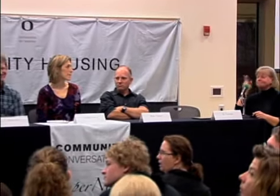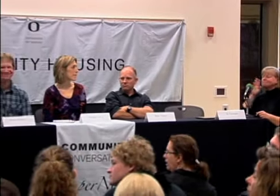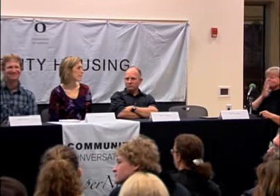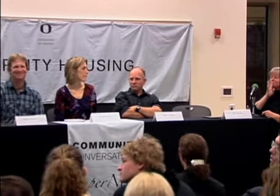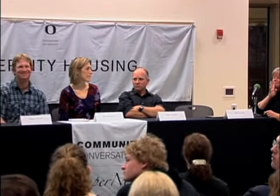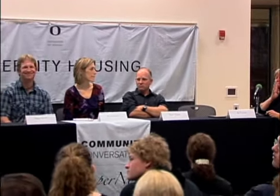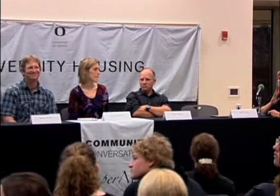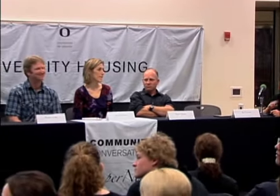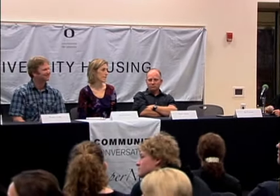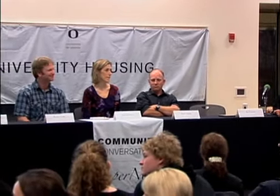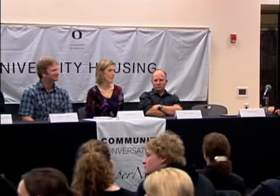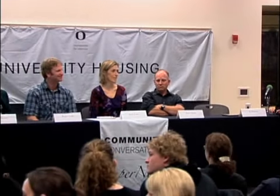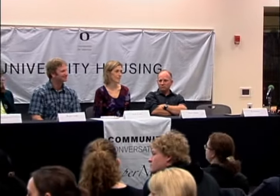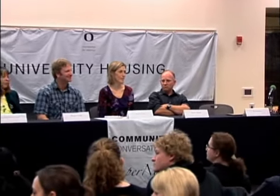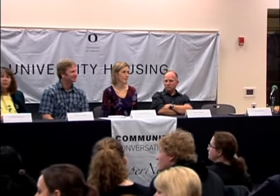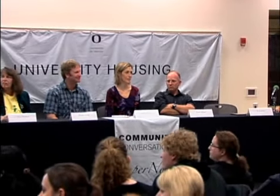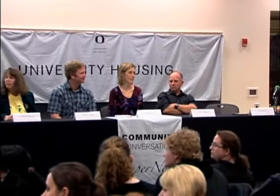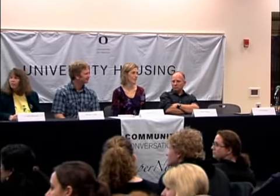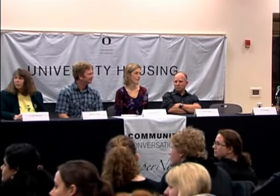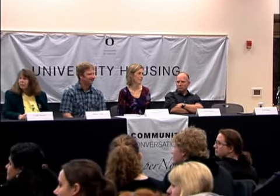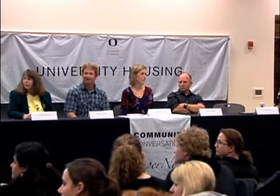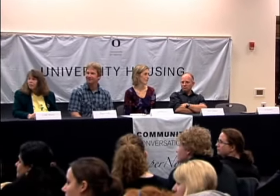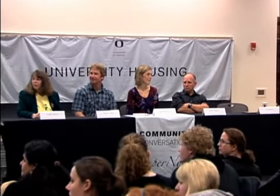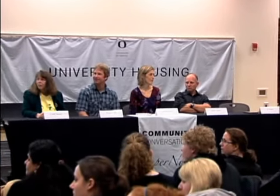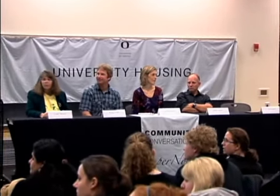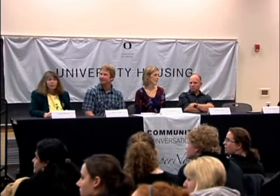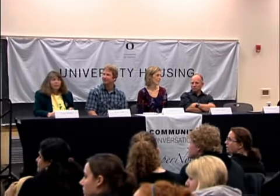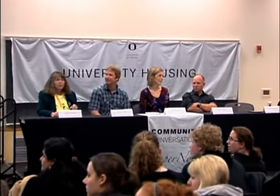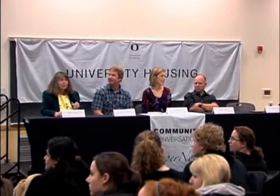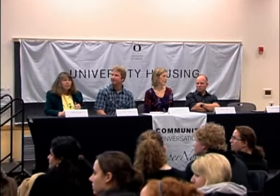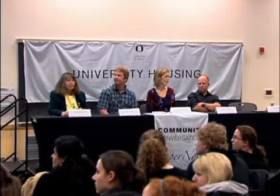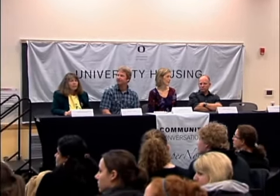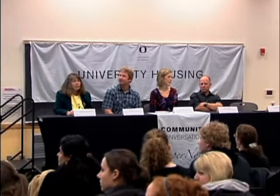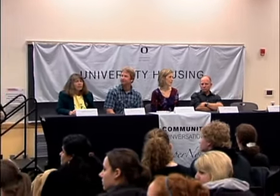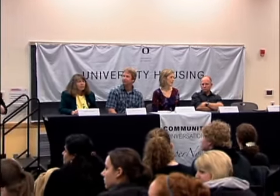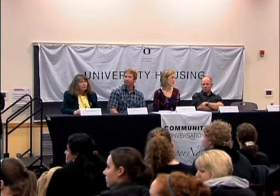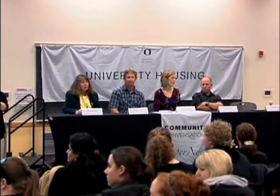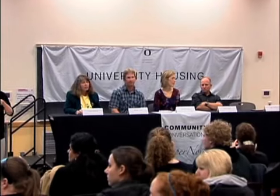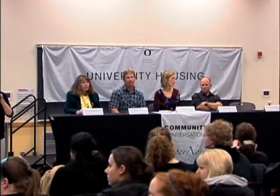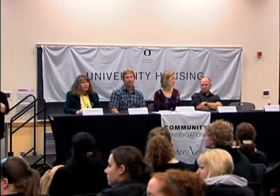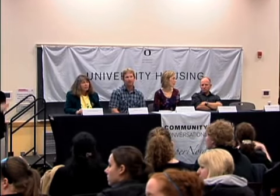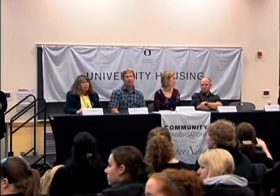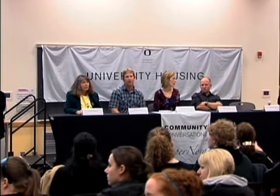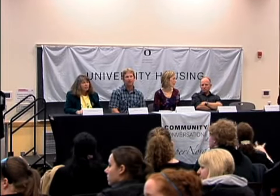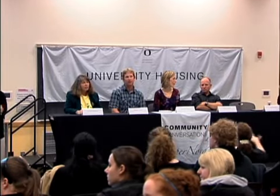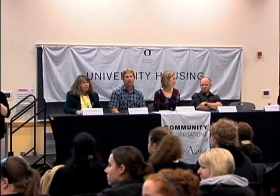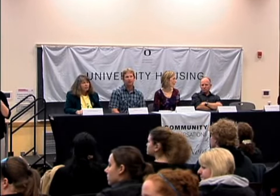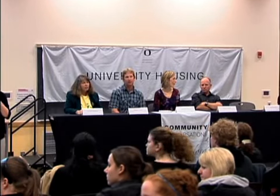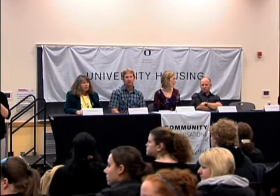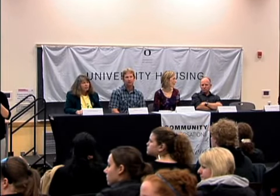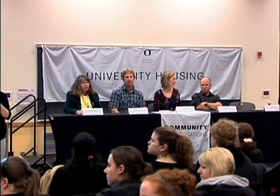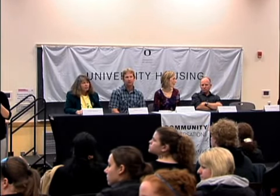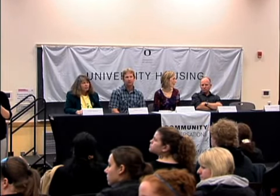DO YOU WANT ME TO TALK OR SIGN?